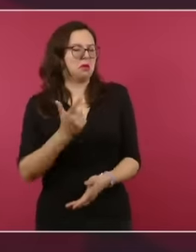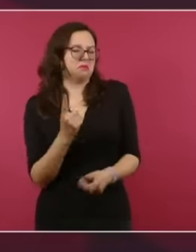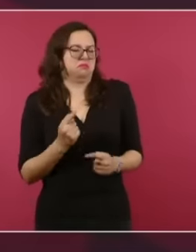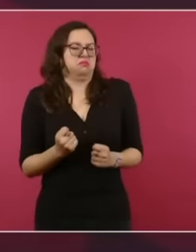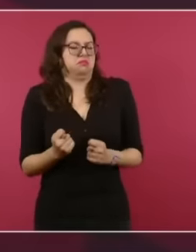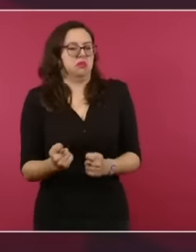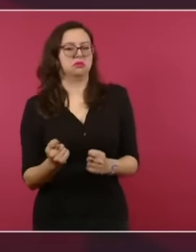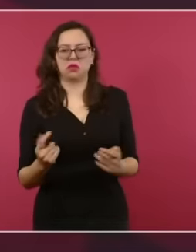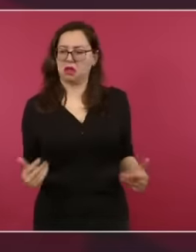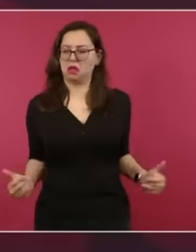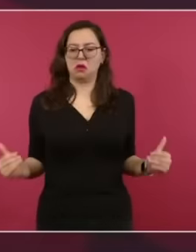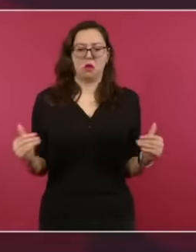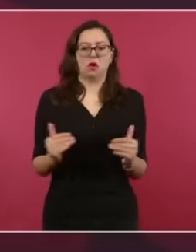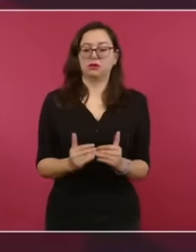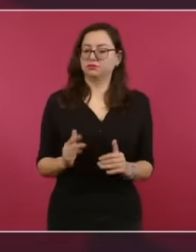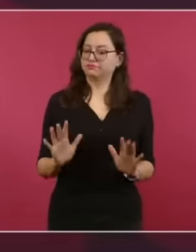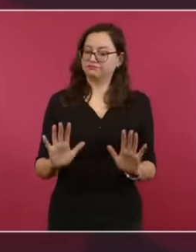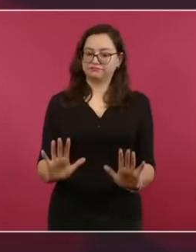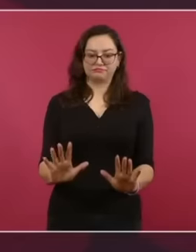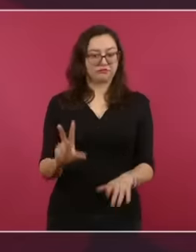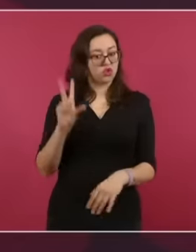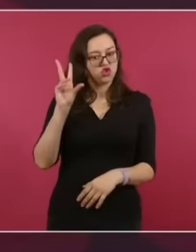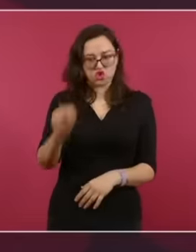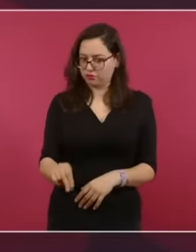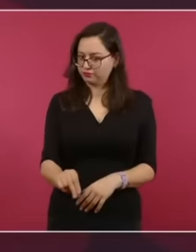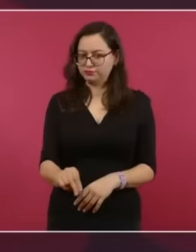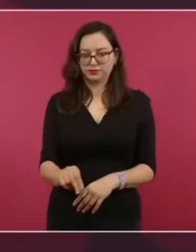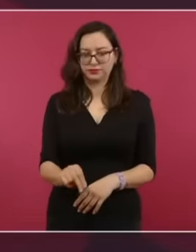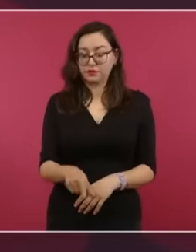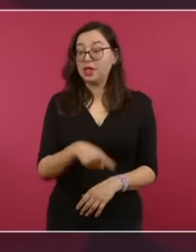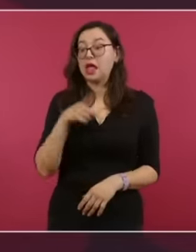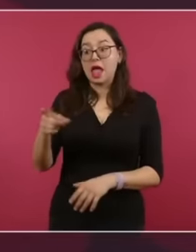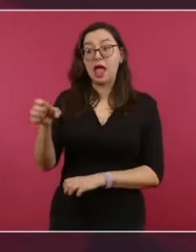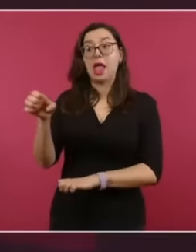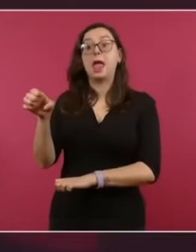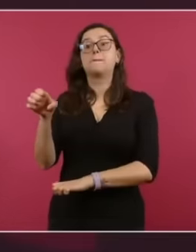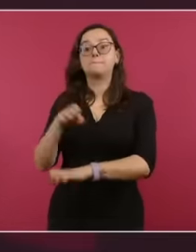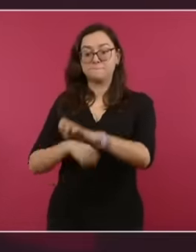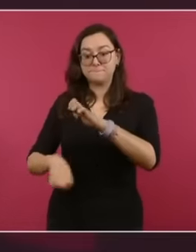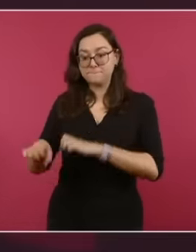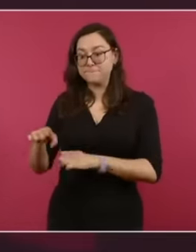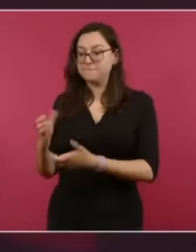without authorization without any right the premises of the embassy violates the Vienna convention on